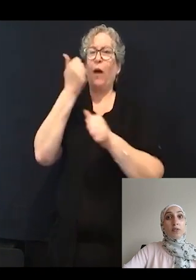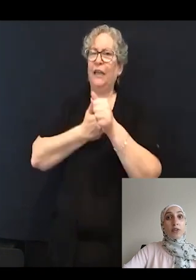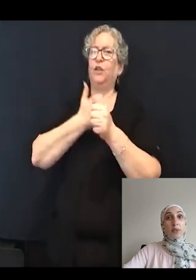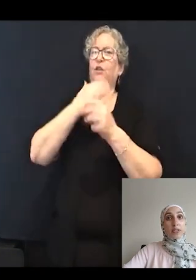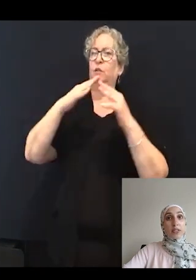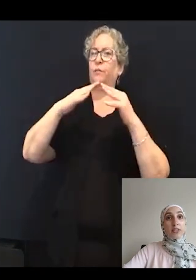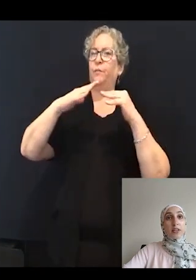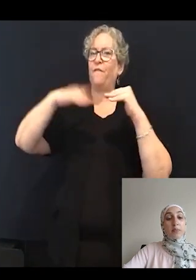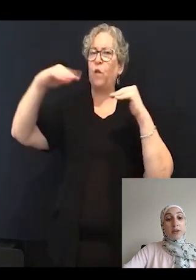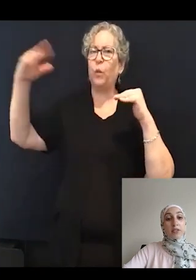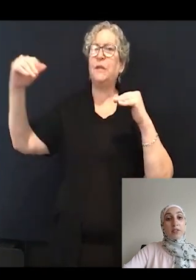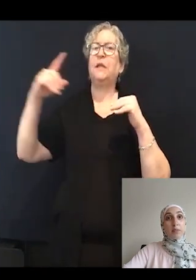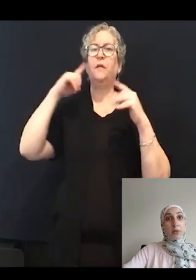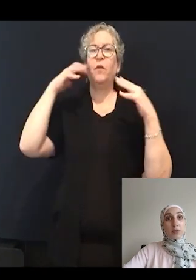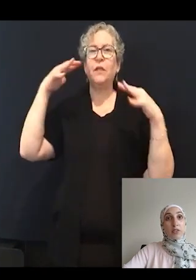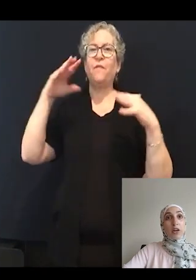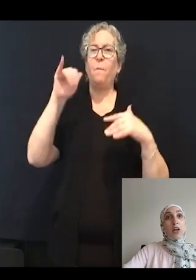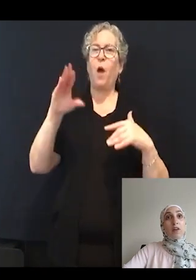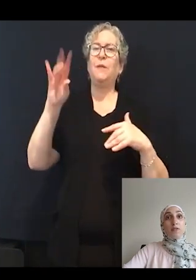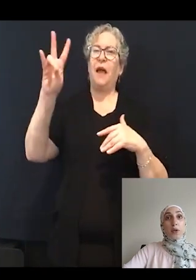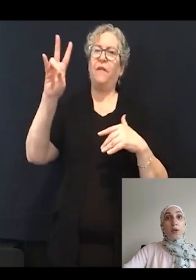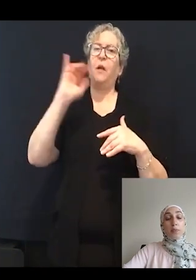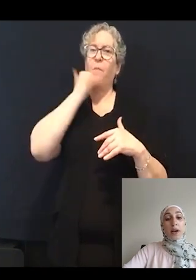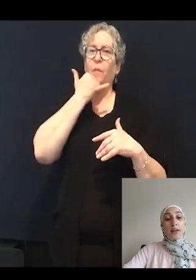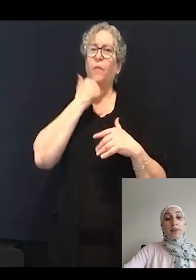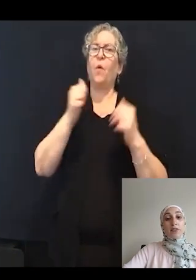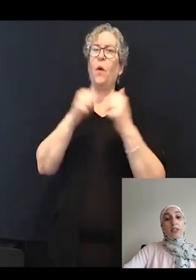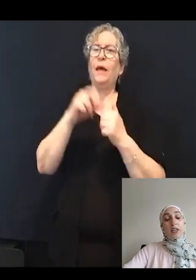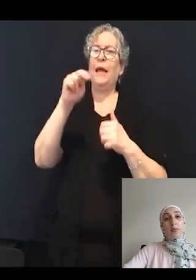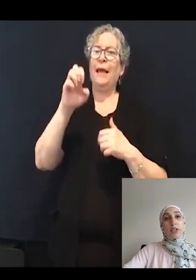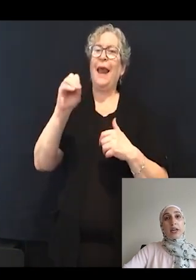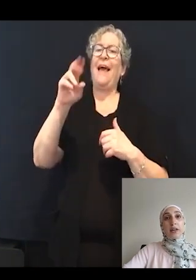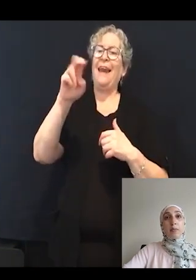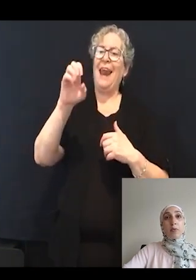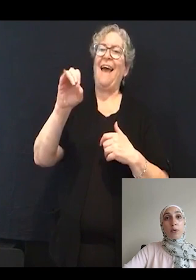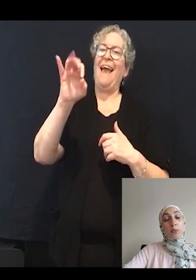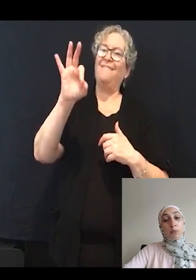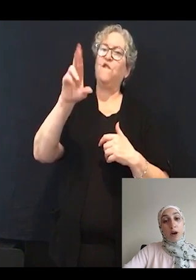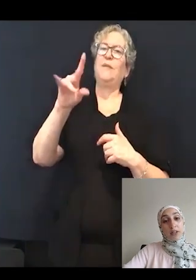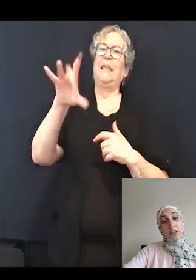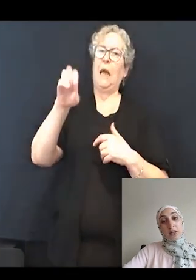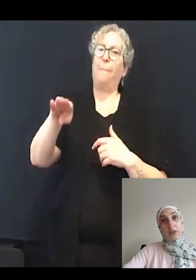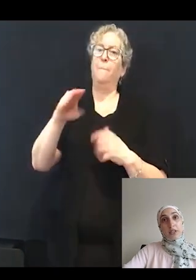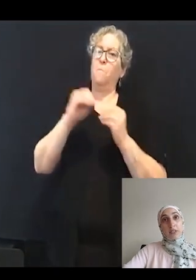in the MYO7A mutant, followed by nefiracetam, which had a more modest increase.